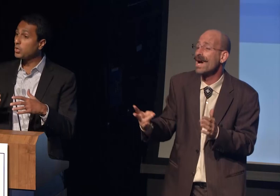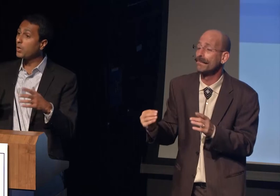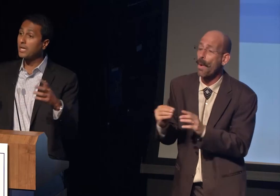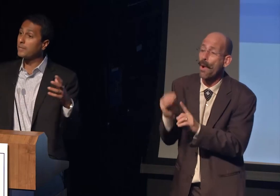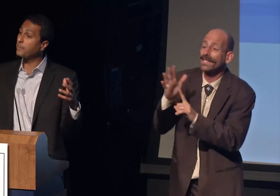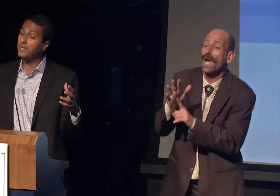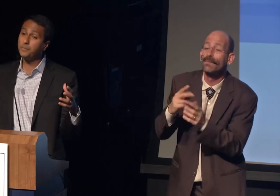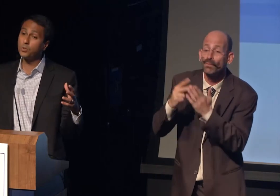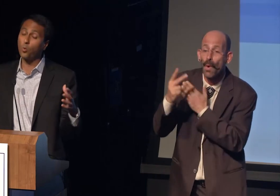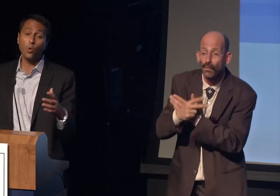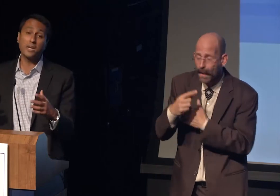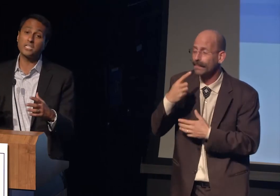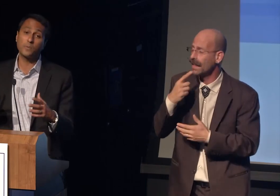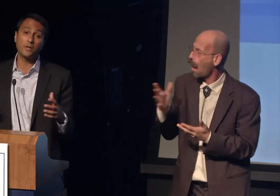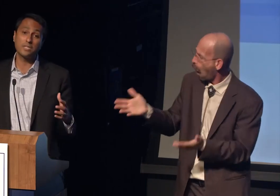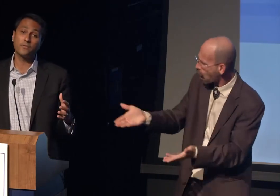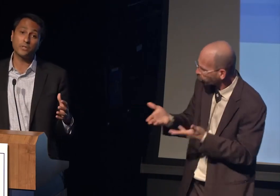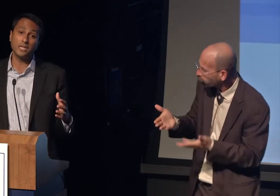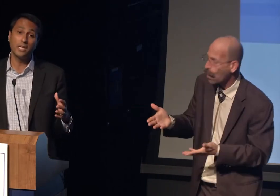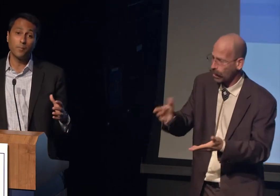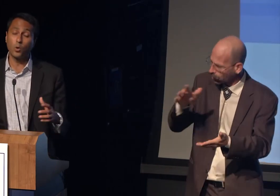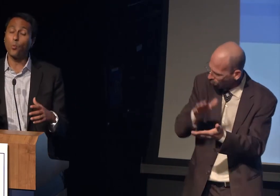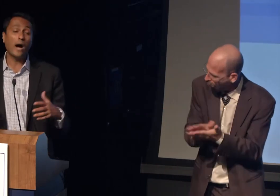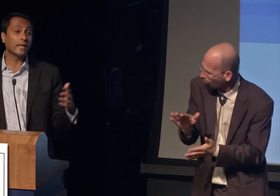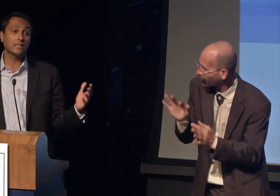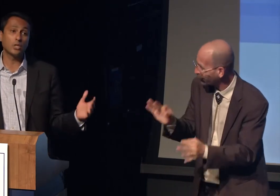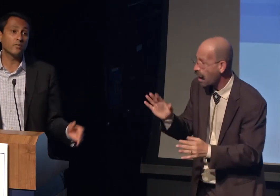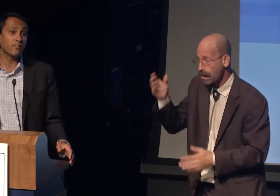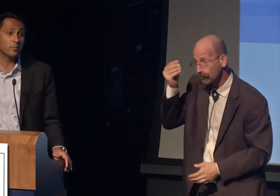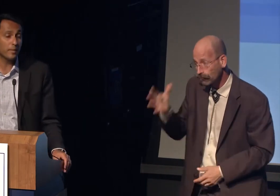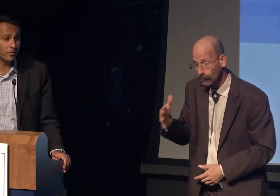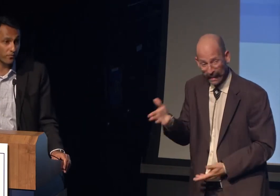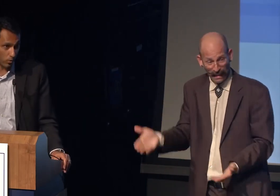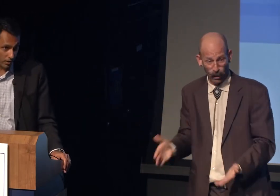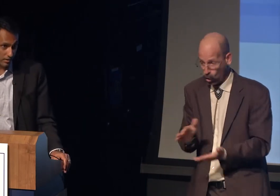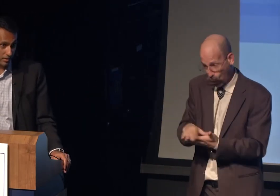you're going to meet people who orient around differently, more widely than you've ever met before.